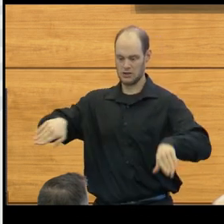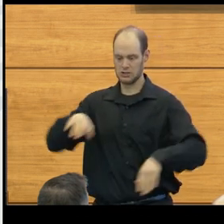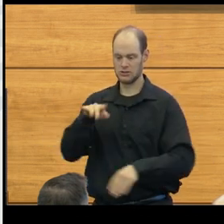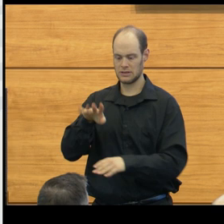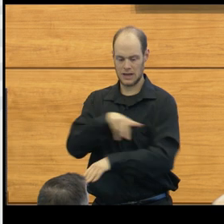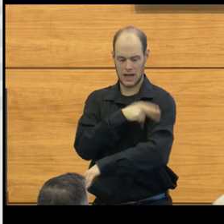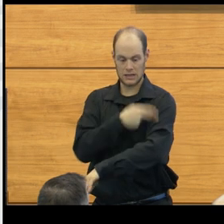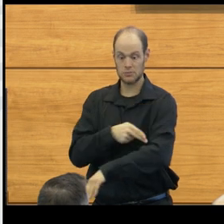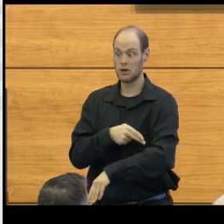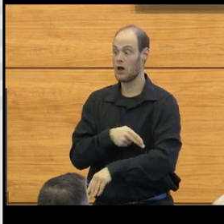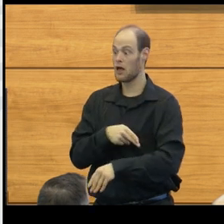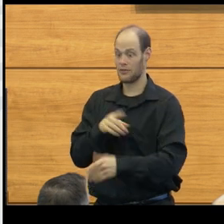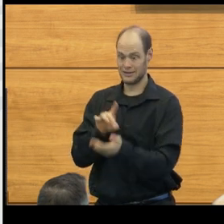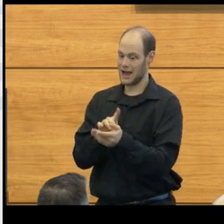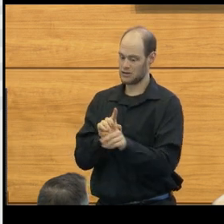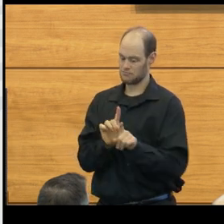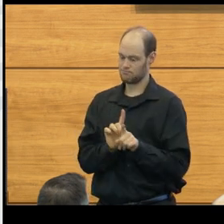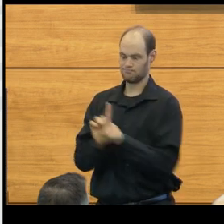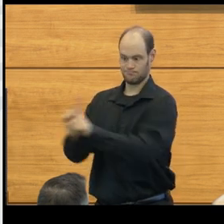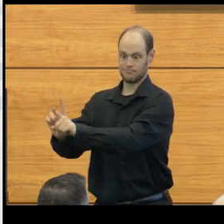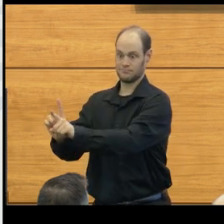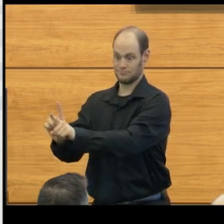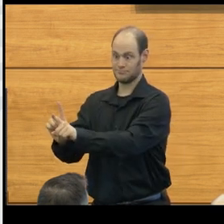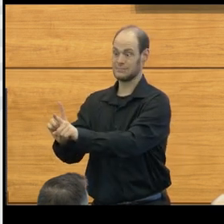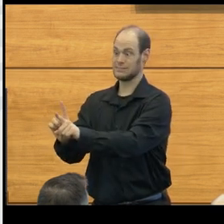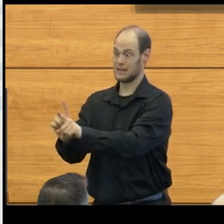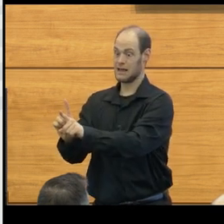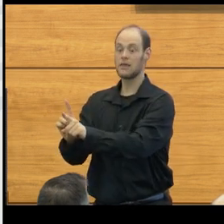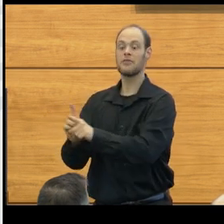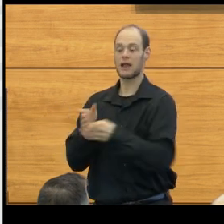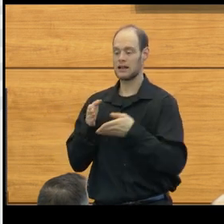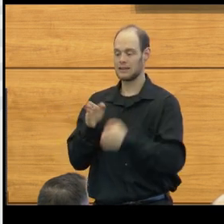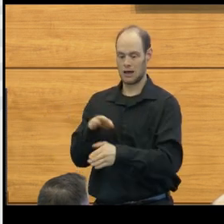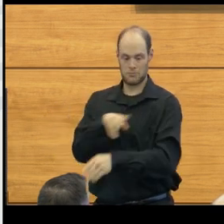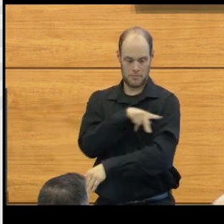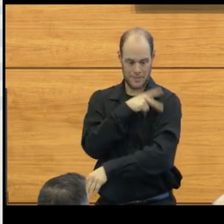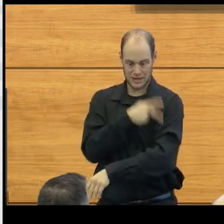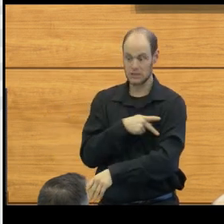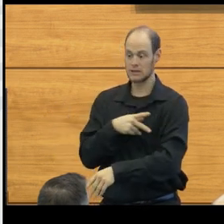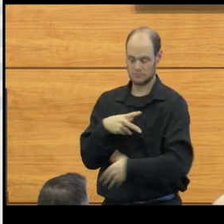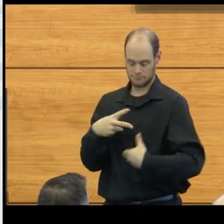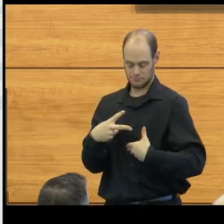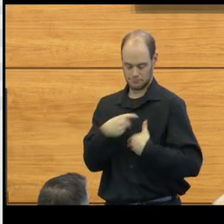and the physicians would've to come with them. The combination allowed for the patients to have the shunt put in,